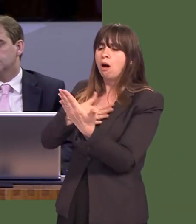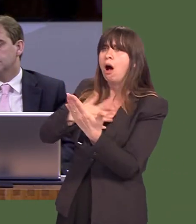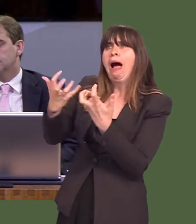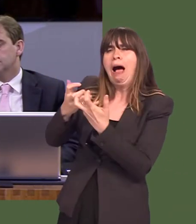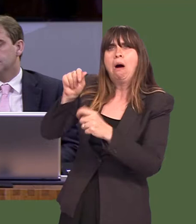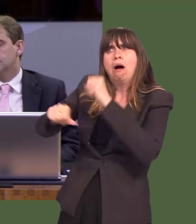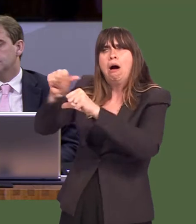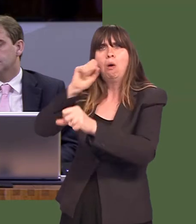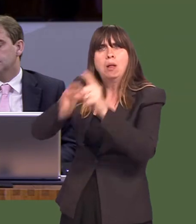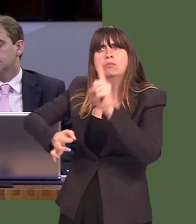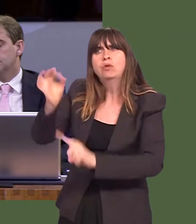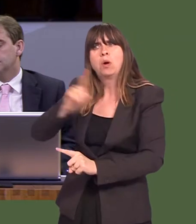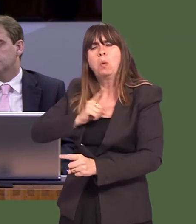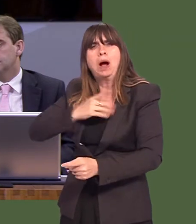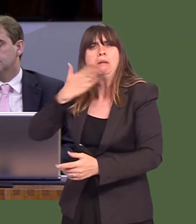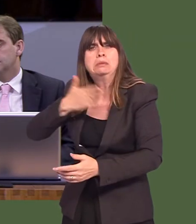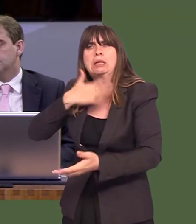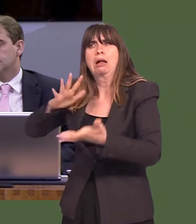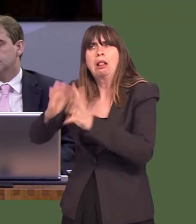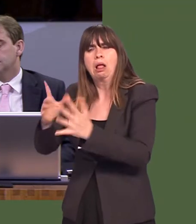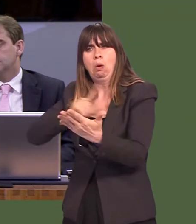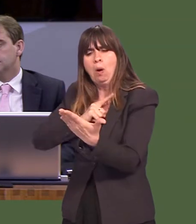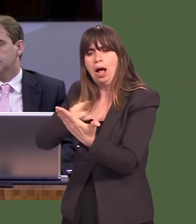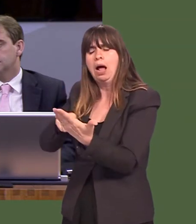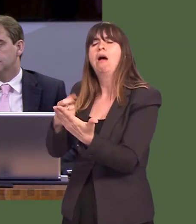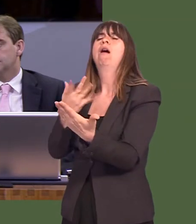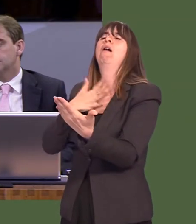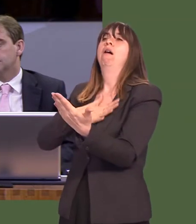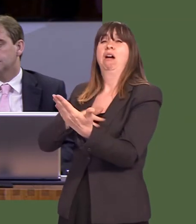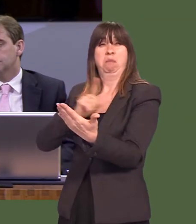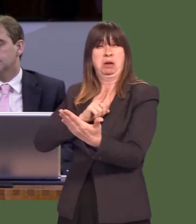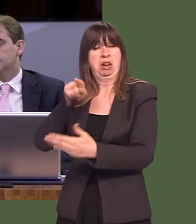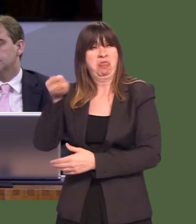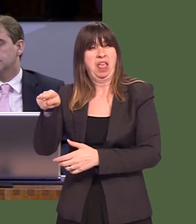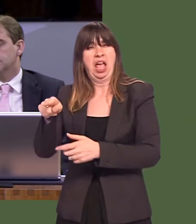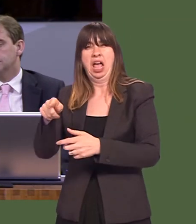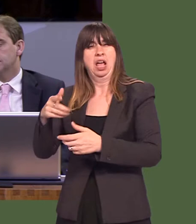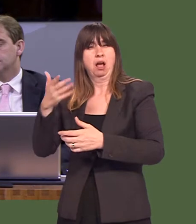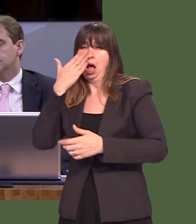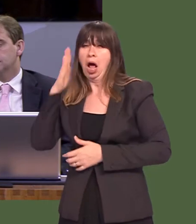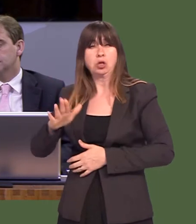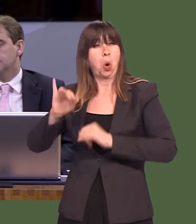In particular, I draw your attention to the fact that, as has already been said, patients were treated like animals.